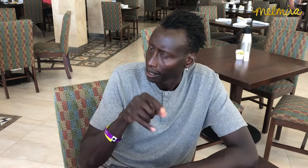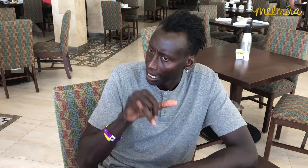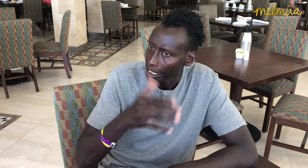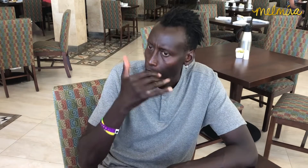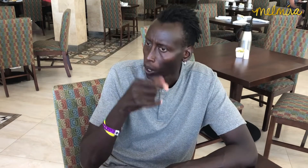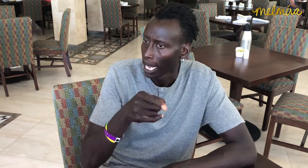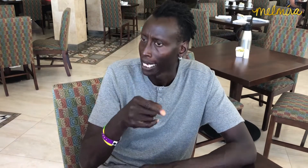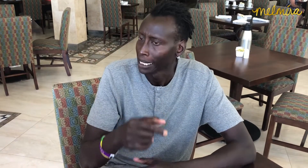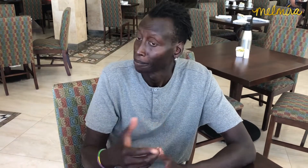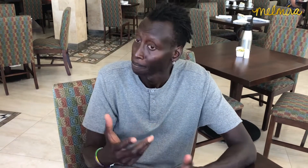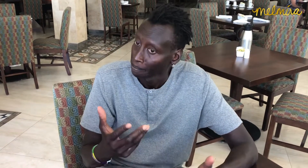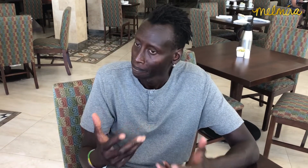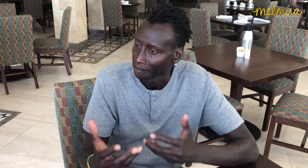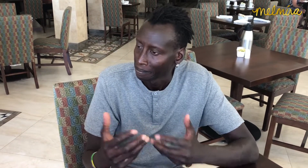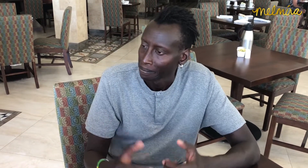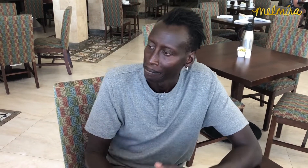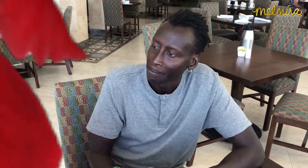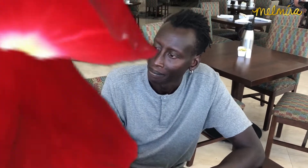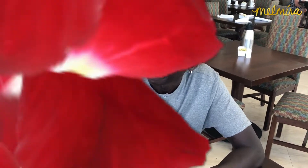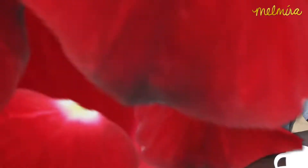things are happening.